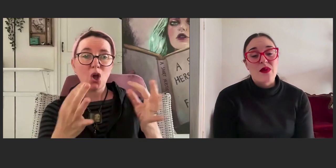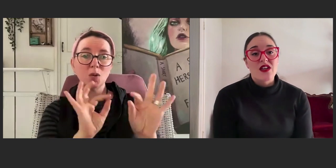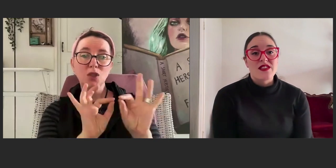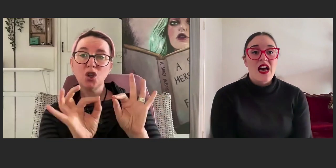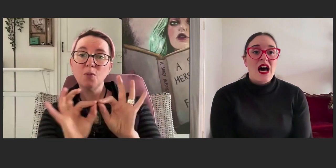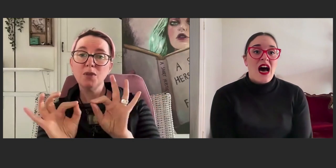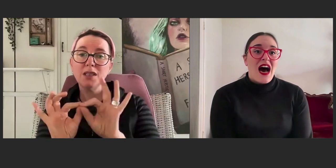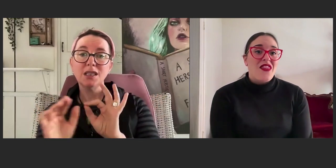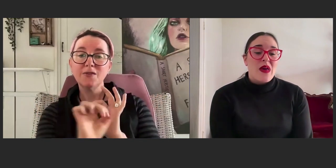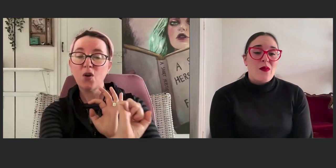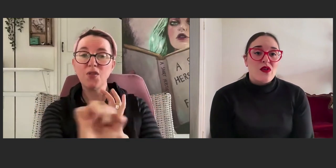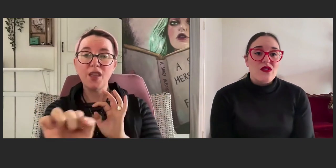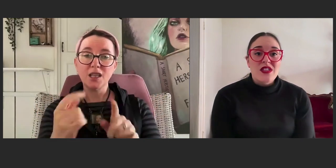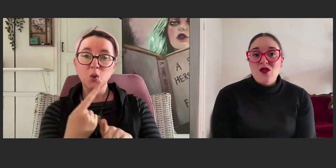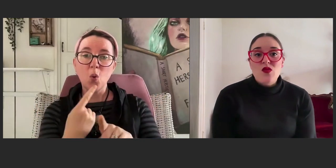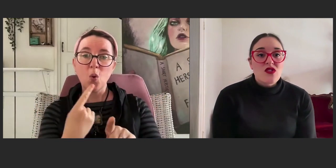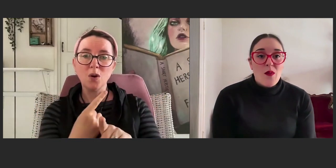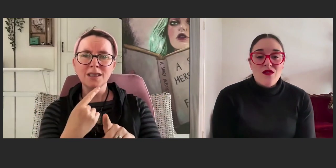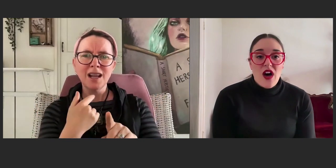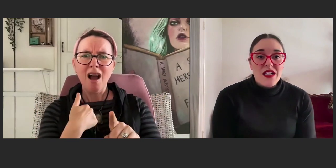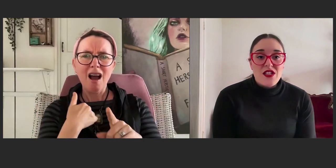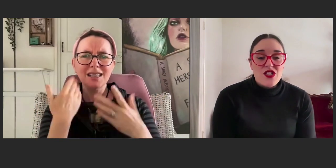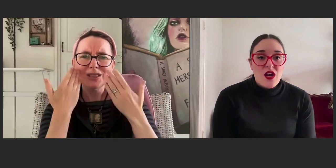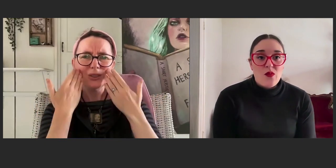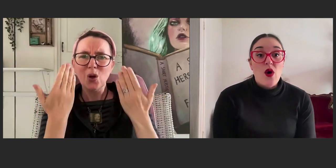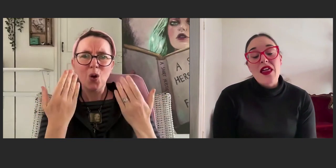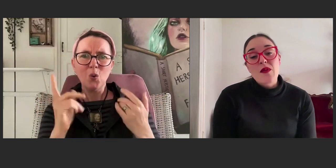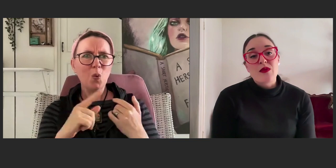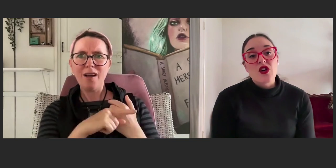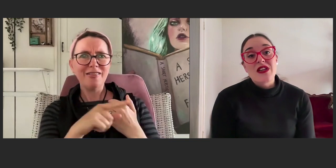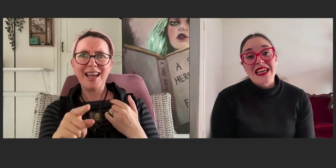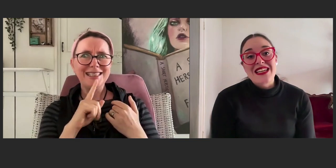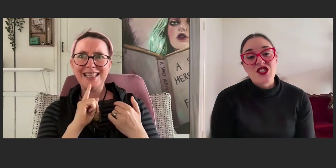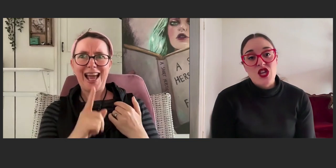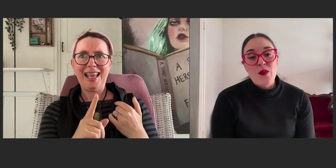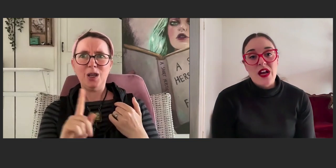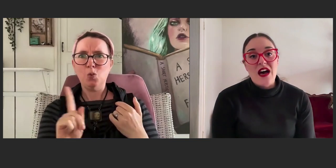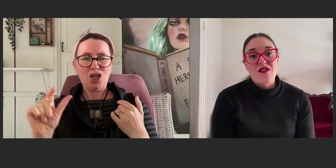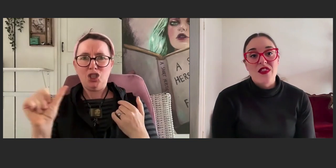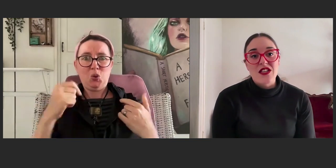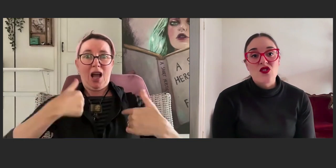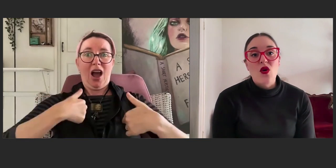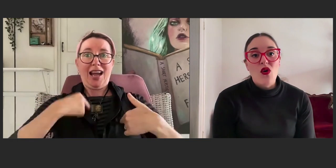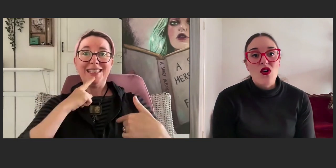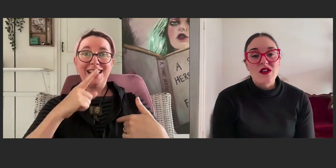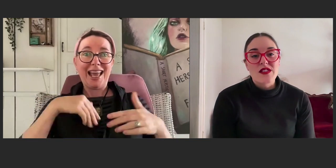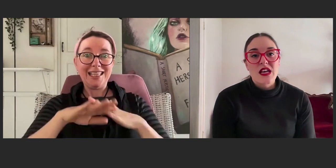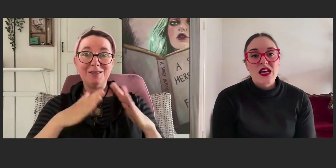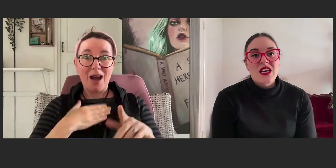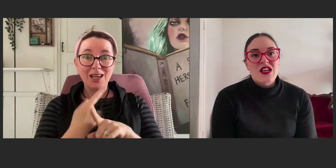because other people will not provide an interpret, well, other people don't need an interpreter for their talks.